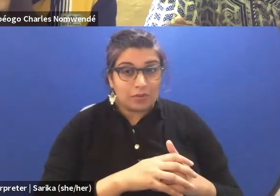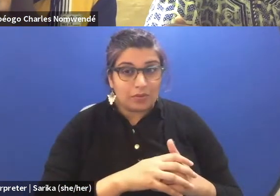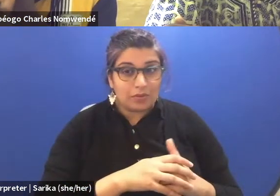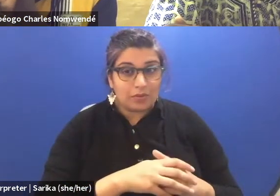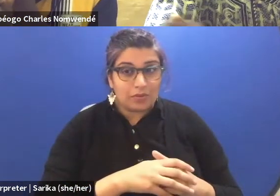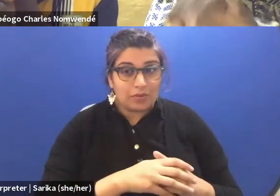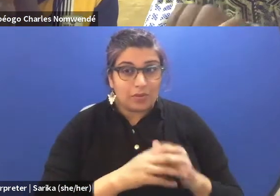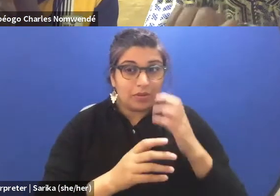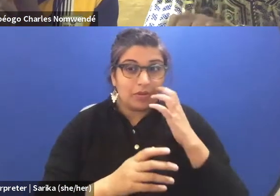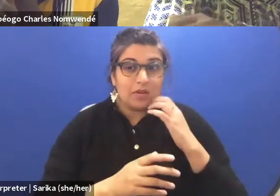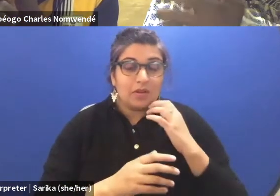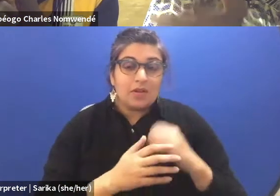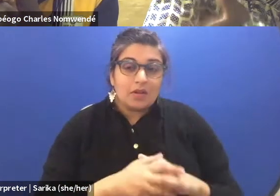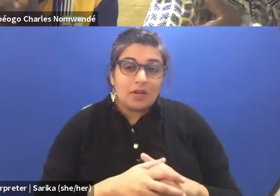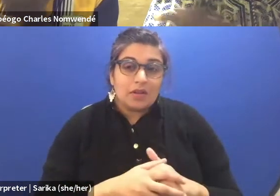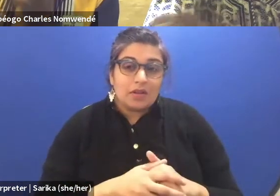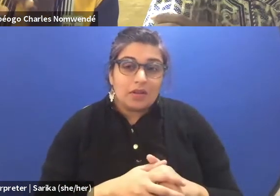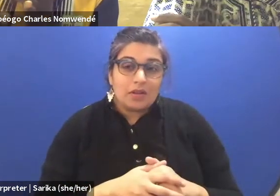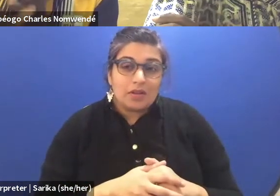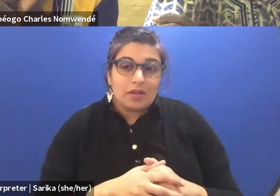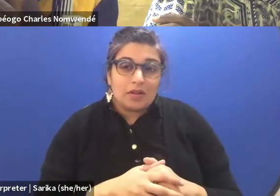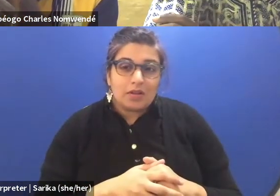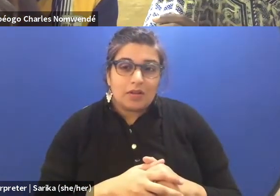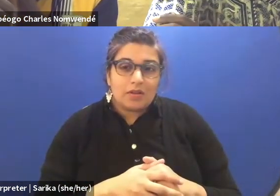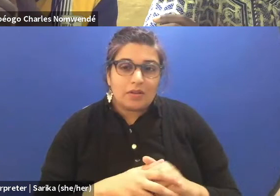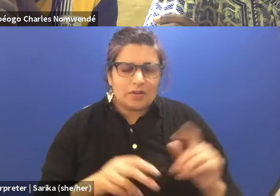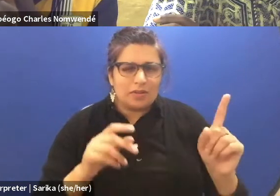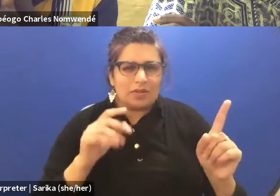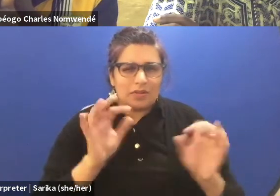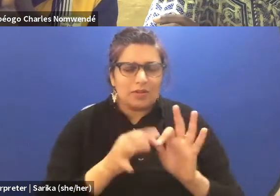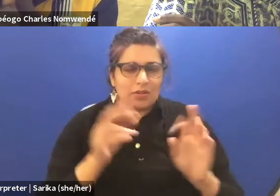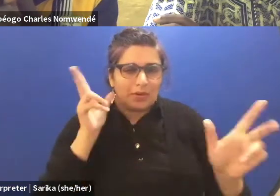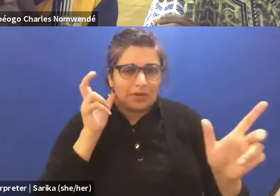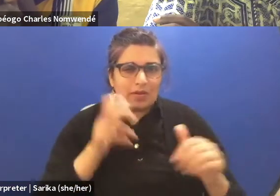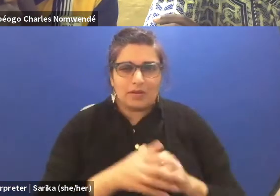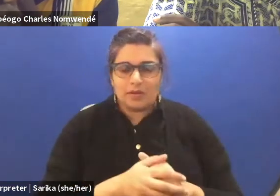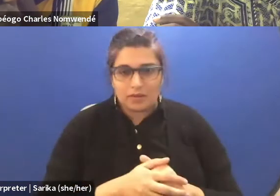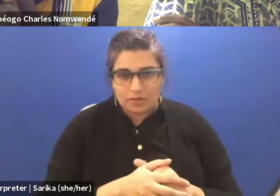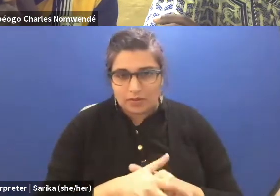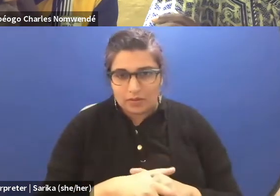You will avoid moralization. (Charles speaking French)